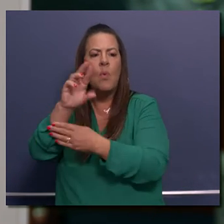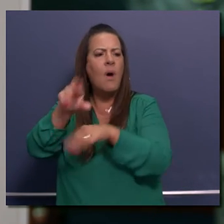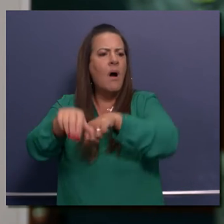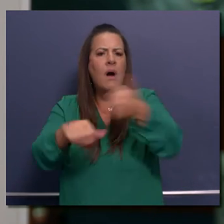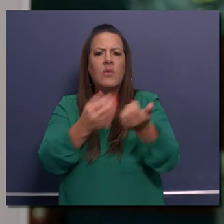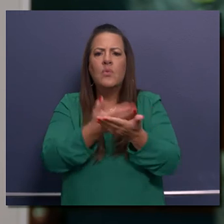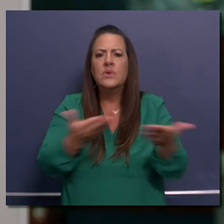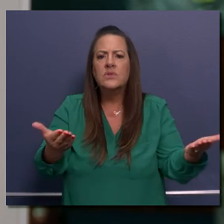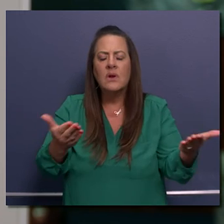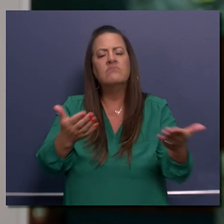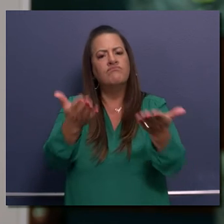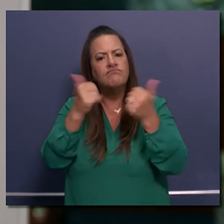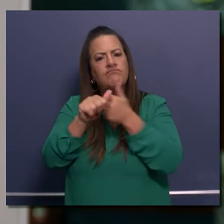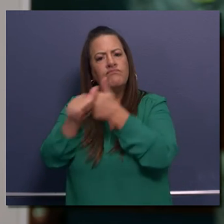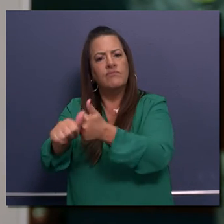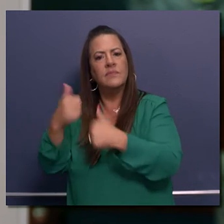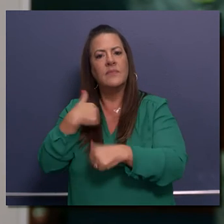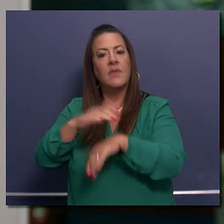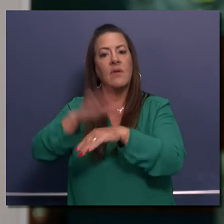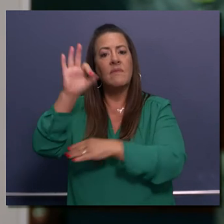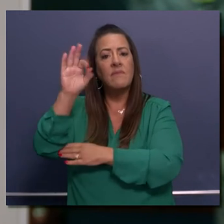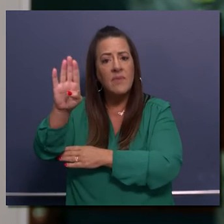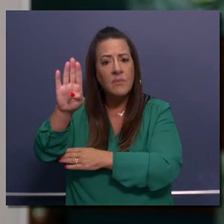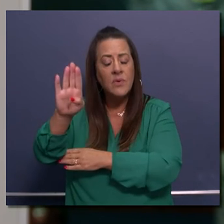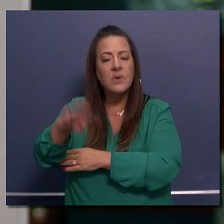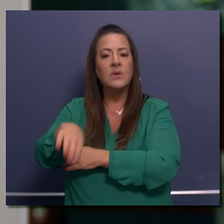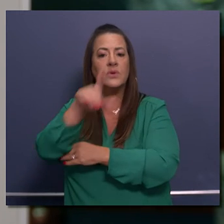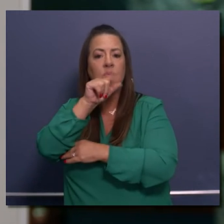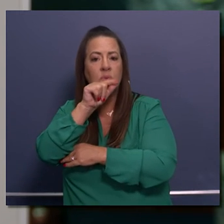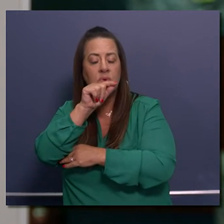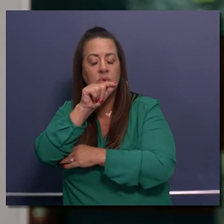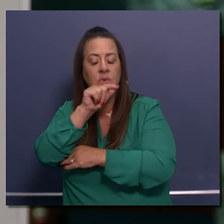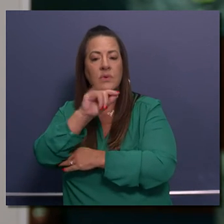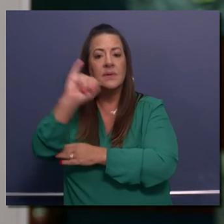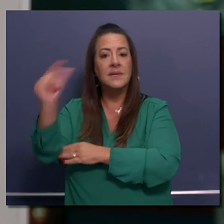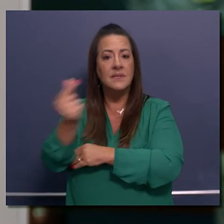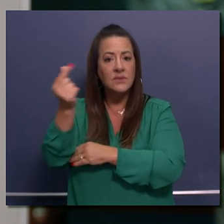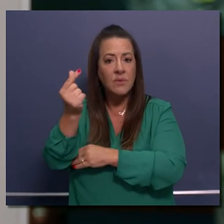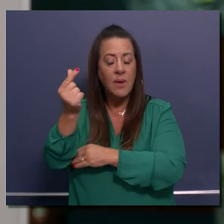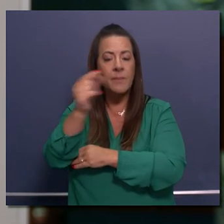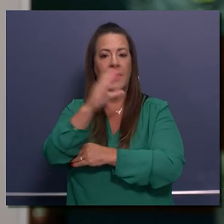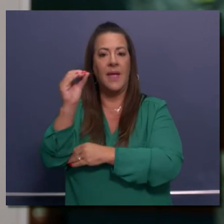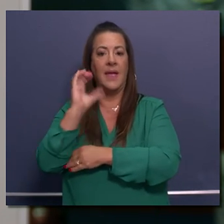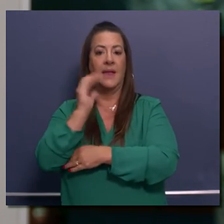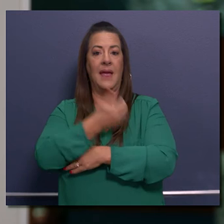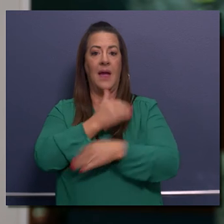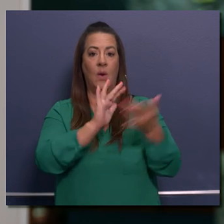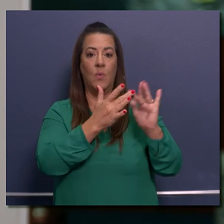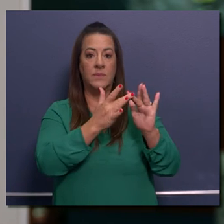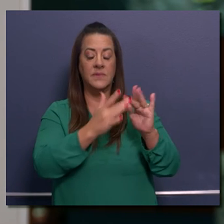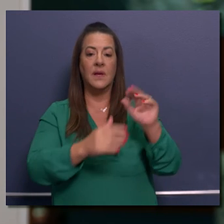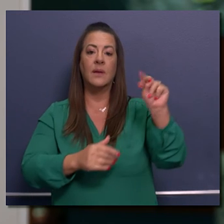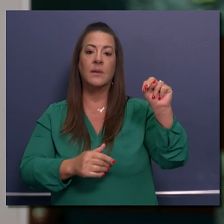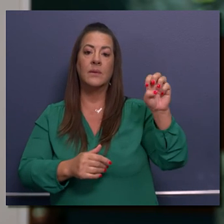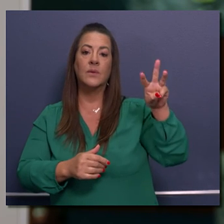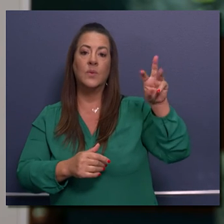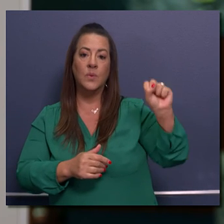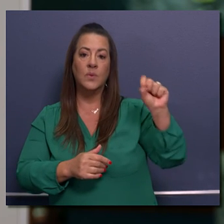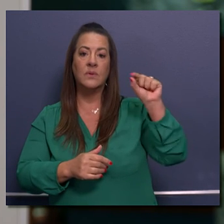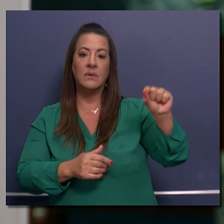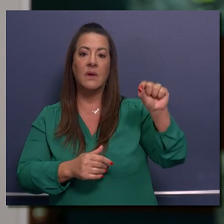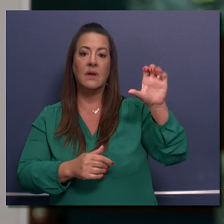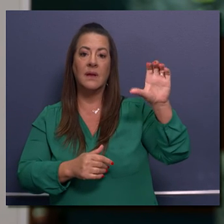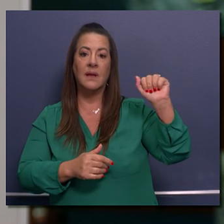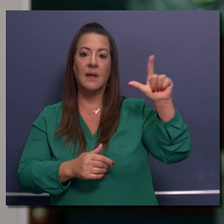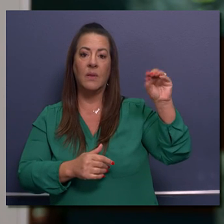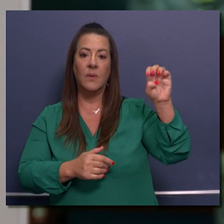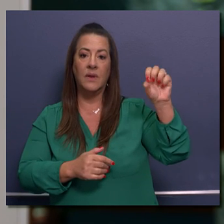follow Cal OES on Facebook, Twitter, Instagram and visit our website news.caloes.ca.gov